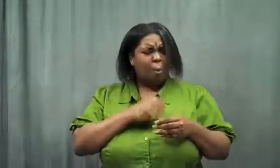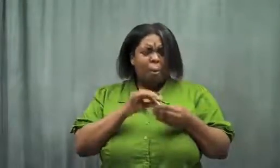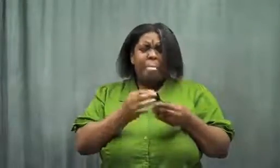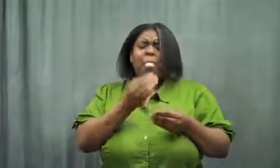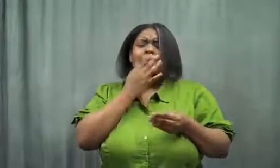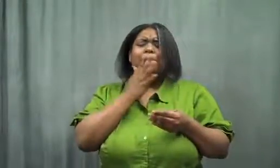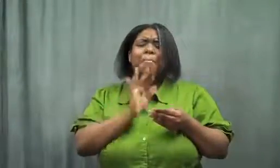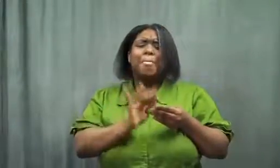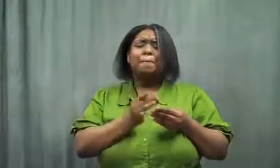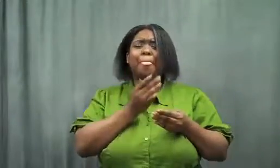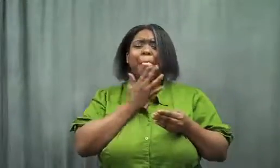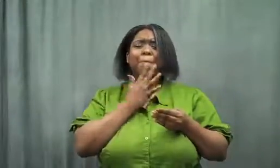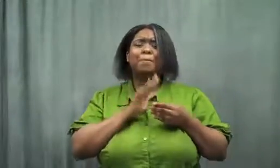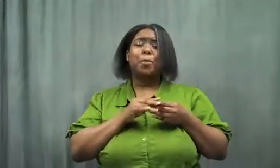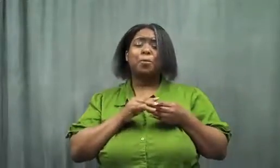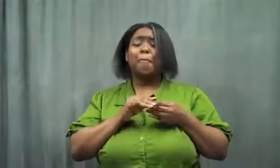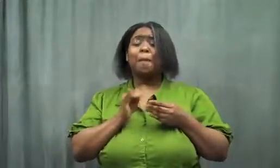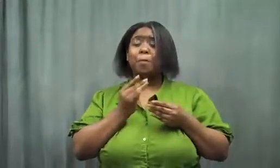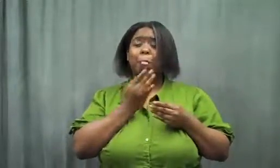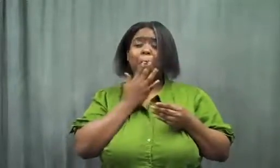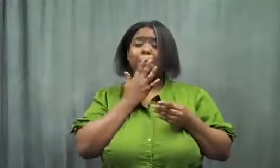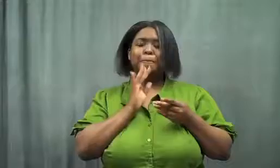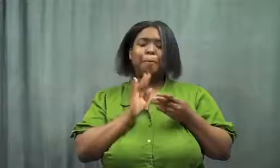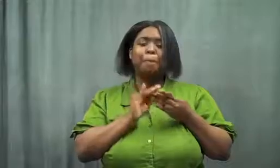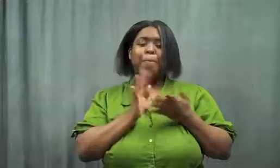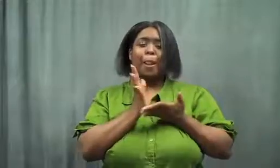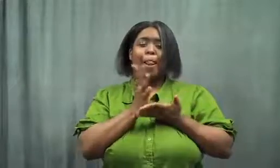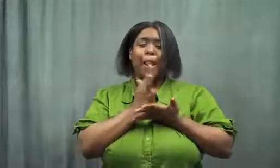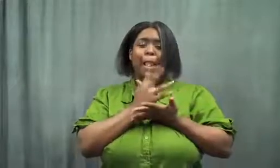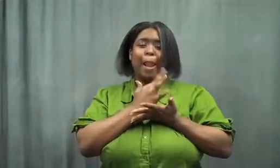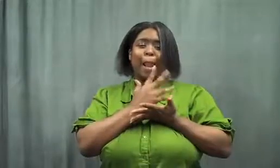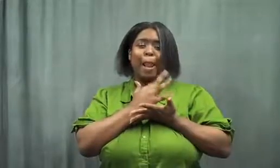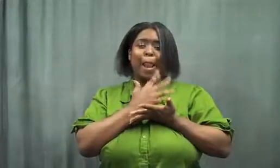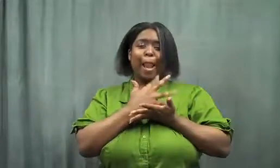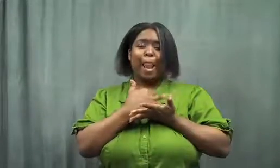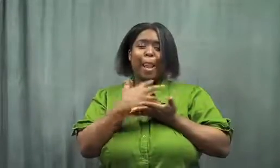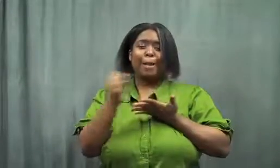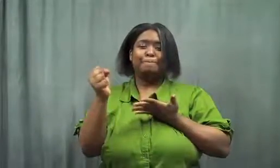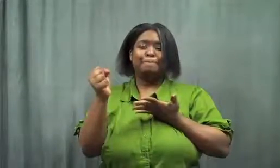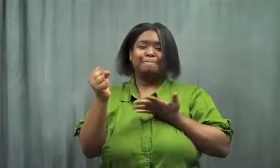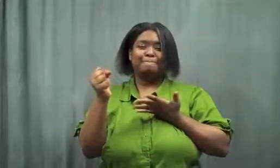I ate it ALL up!